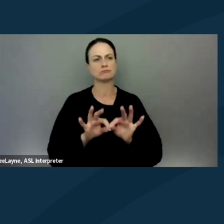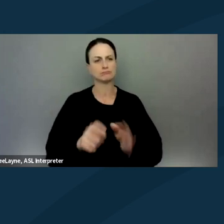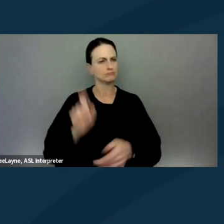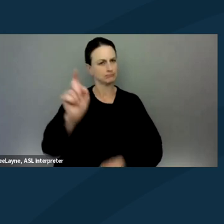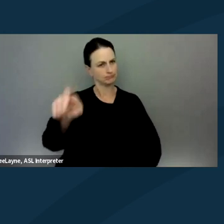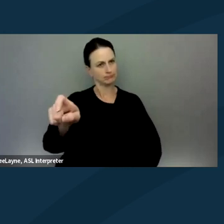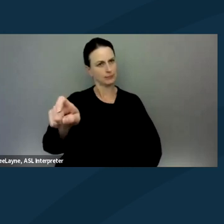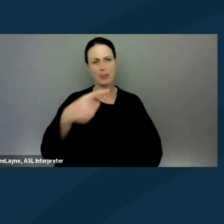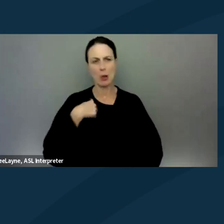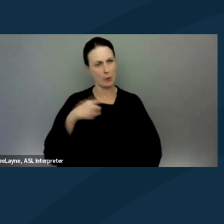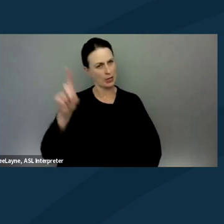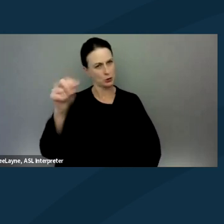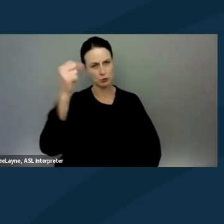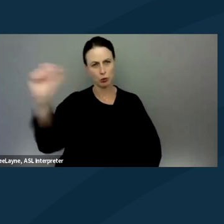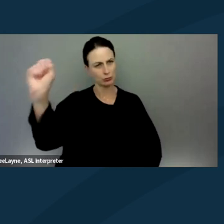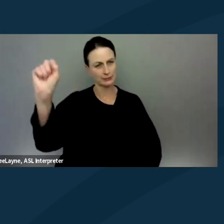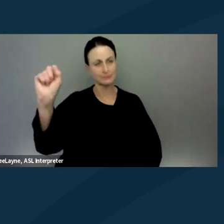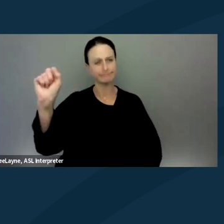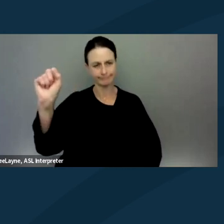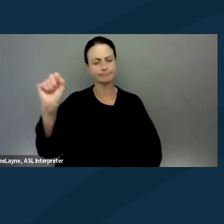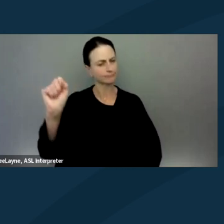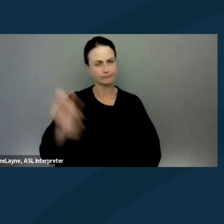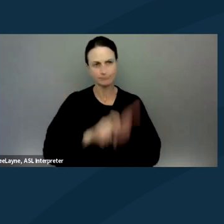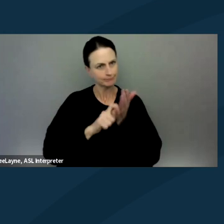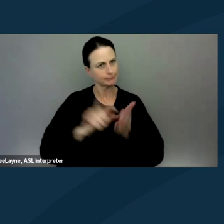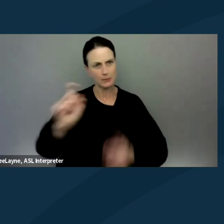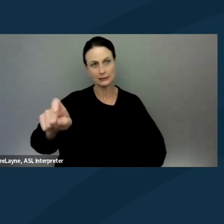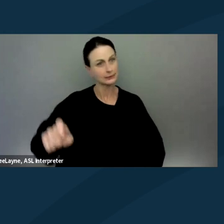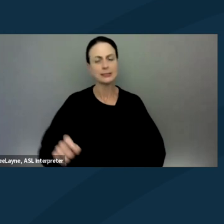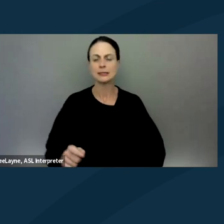So protest is every bit American.